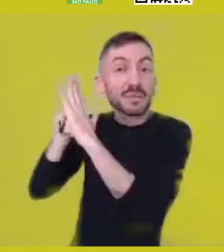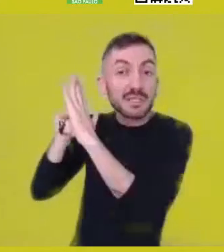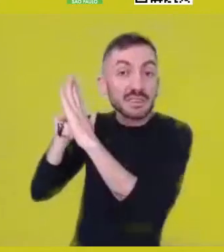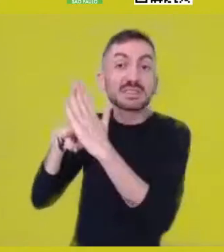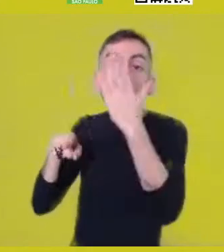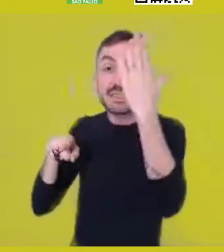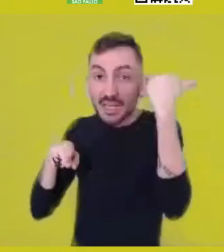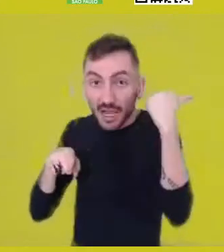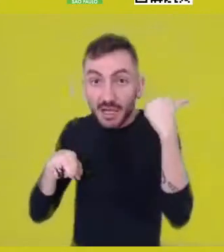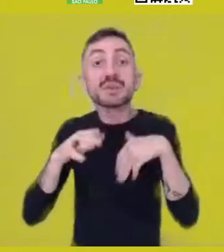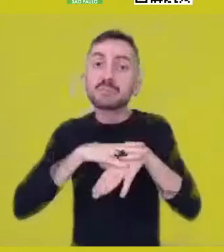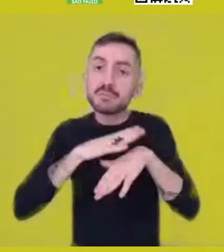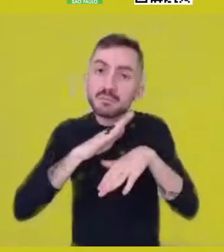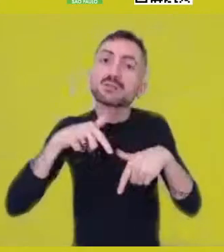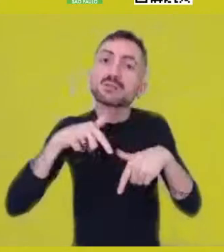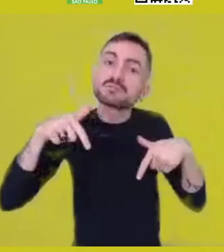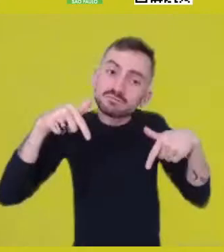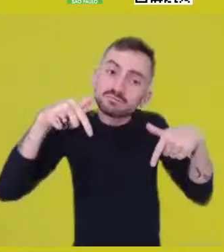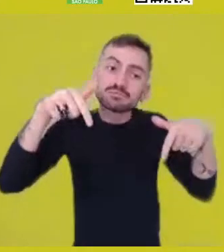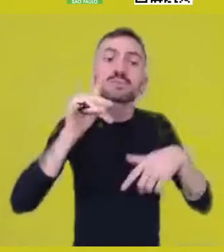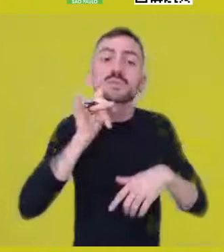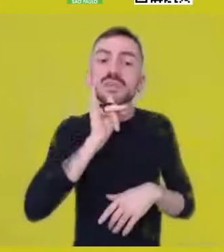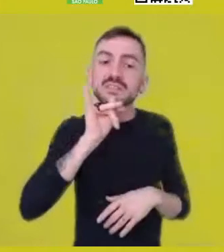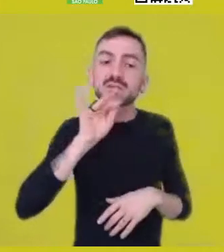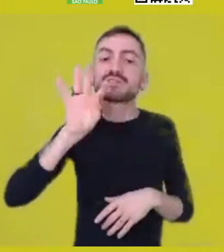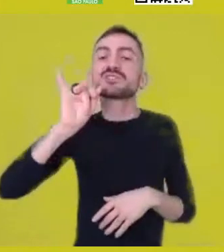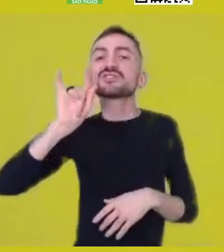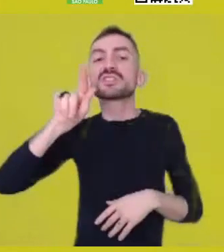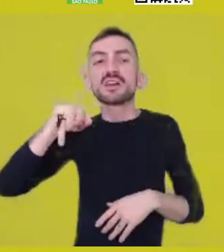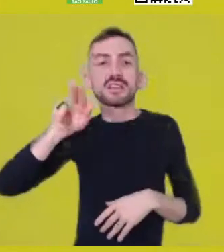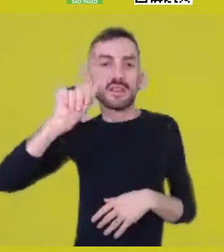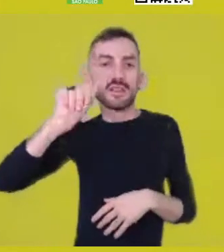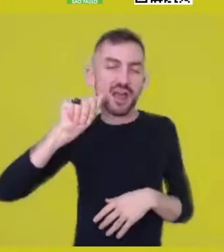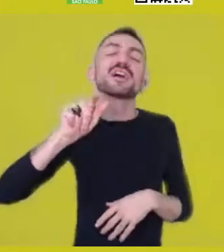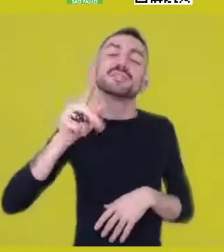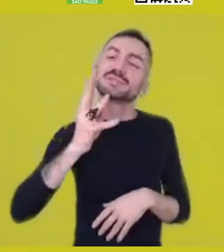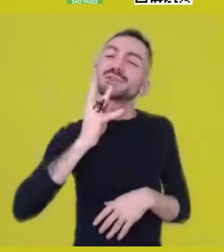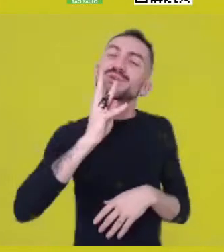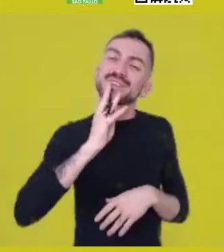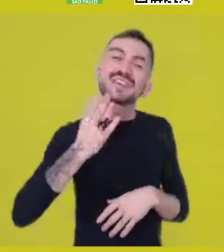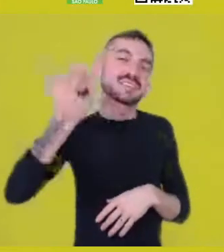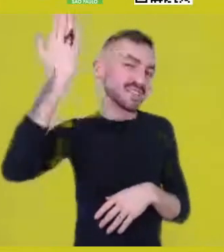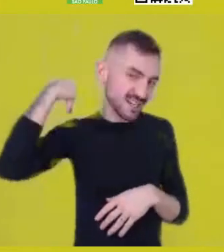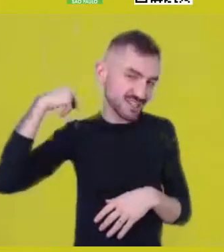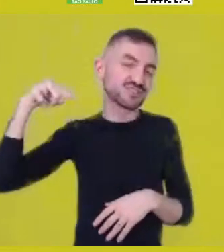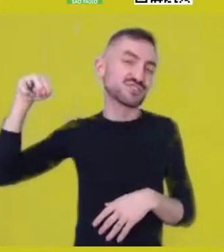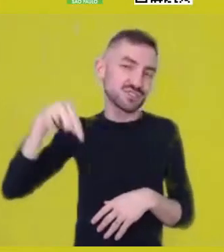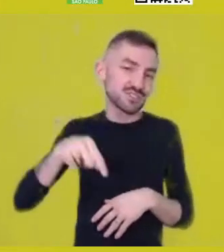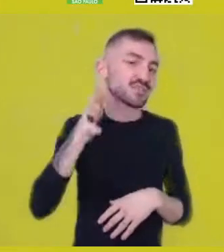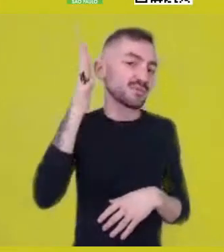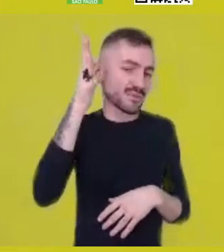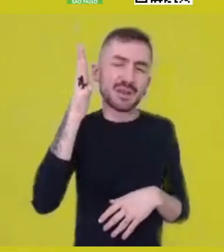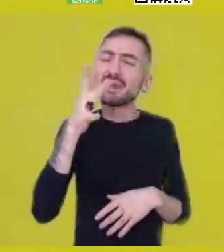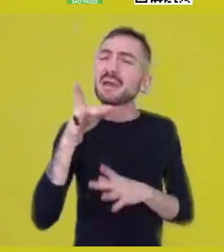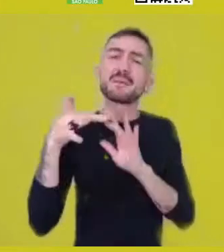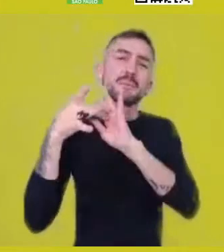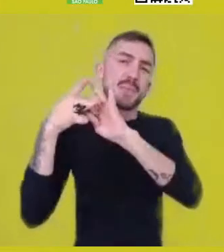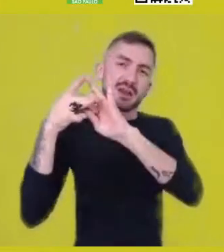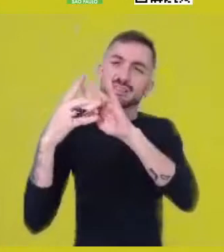both her and Tiganá, whom we already know, he’s been here with us, a great partner in this project,